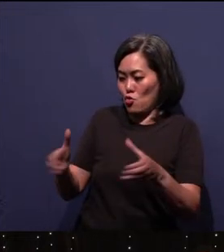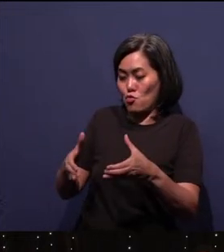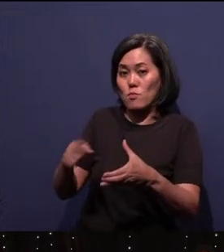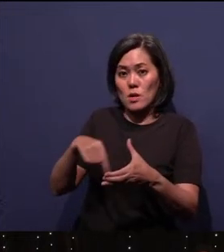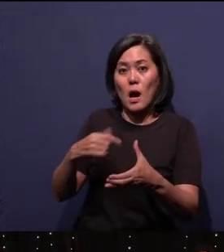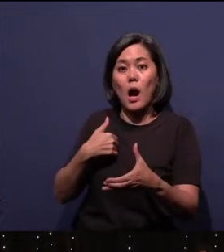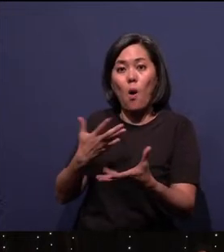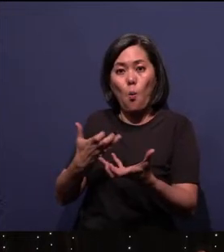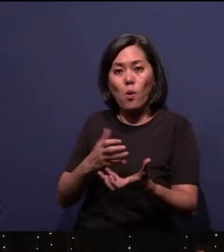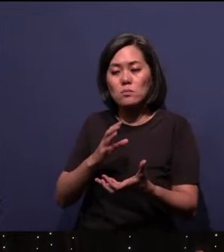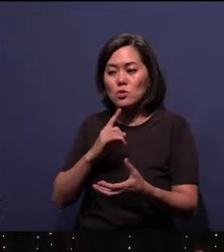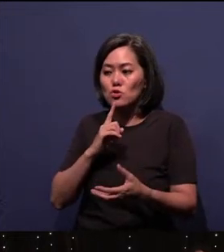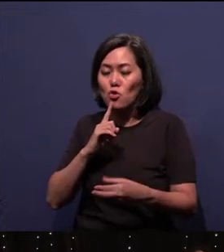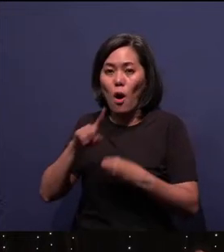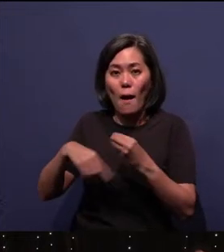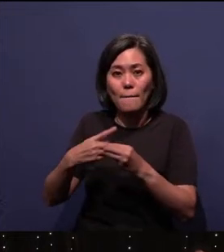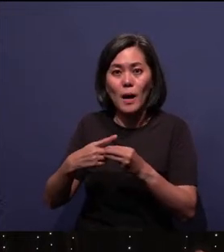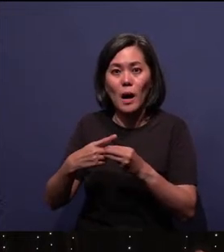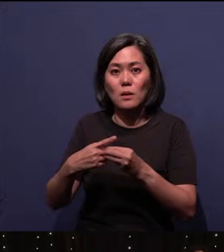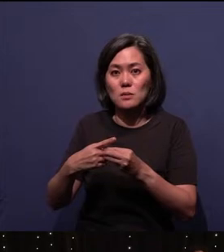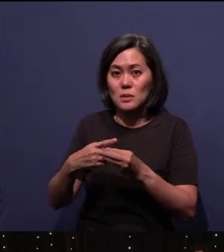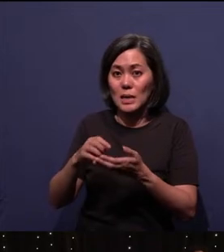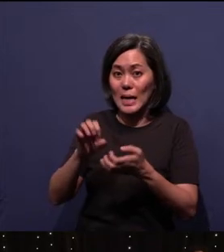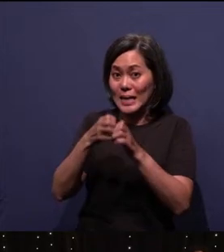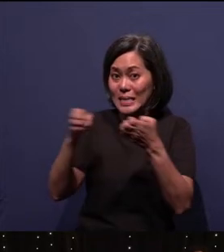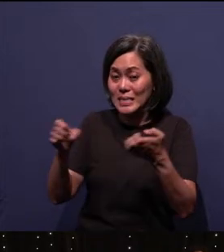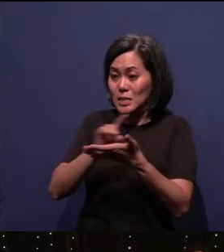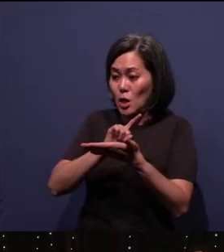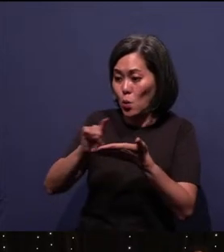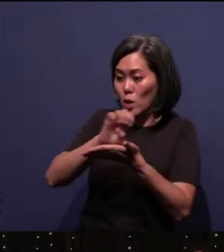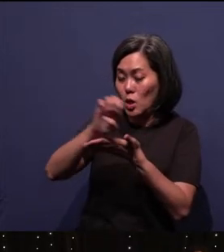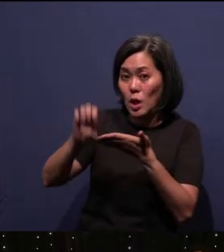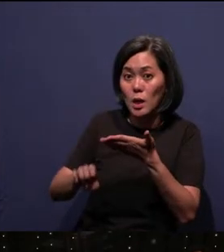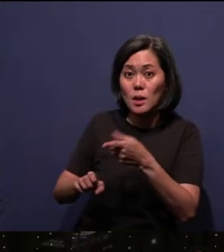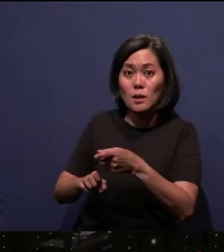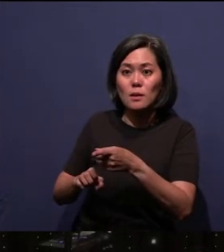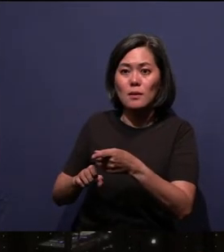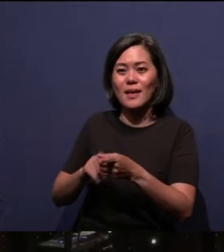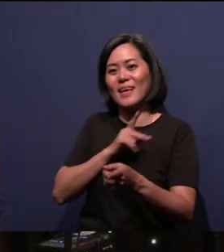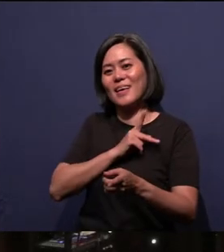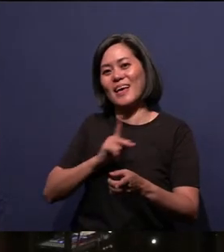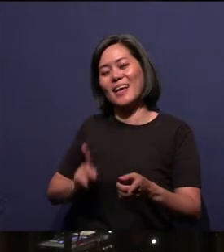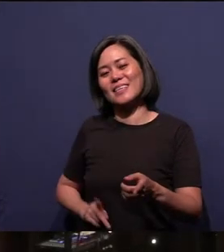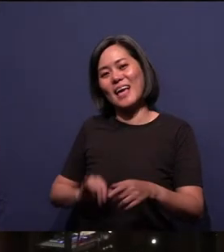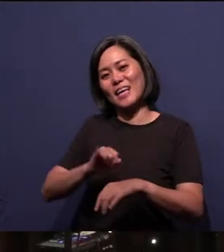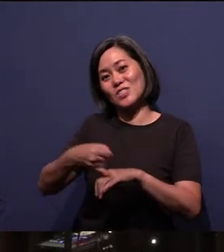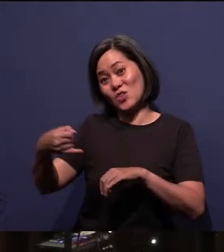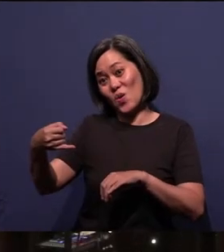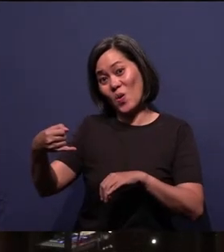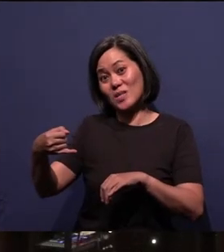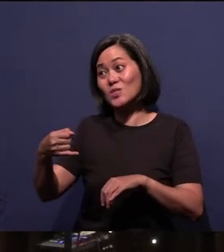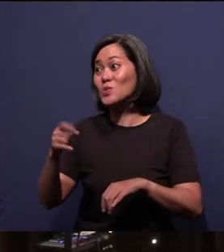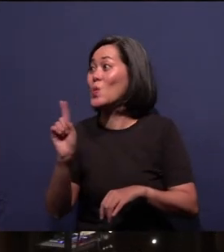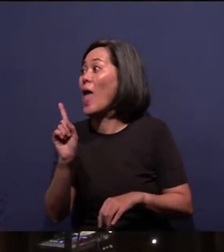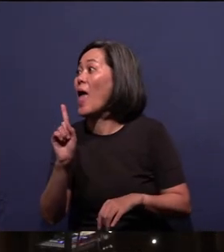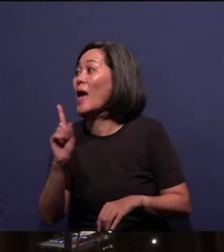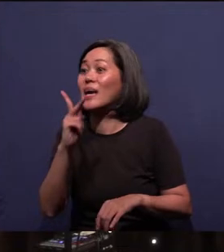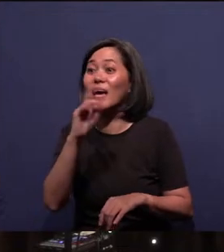about over Easter weekend is our Kingdom Jewels. Kingdom Jewels, where are you? Can you raise your hands?